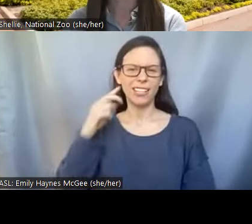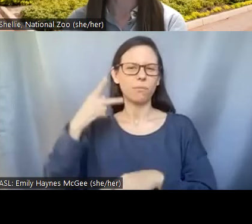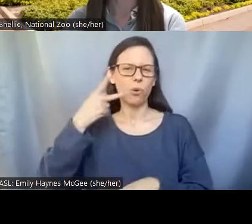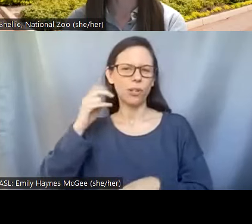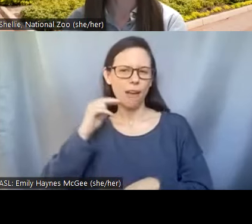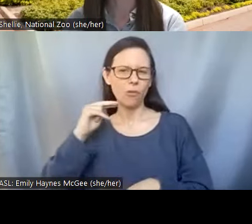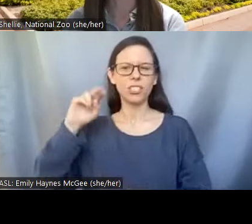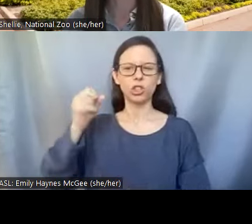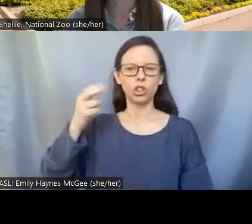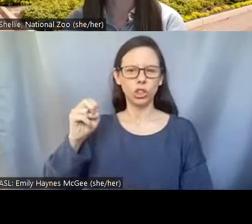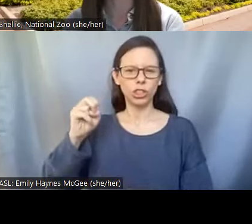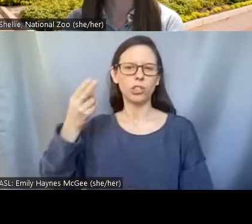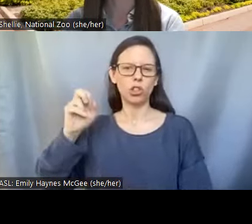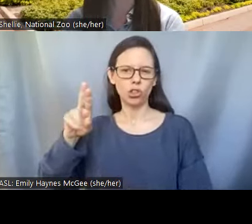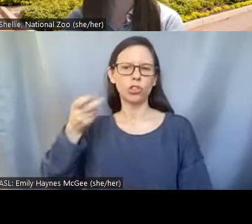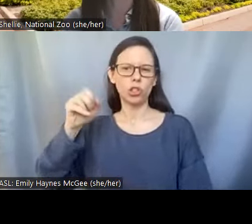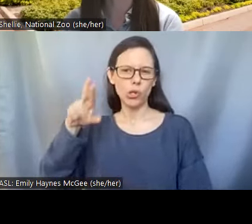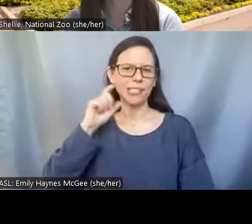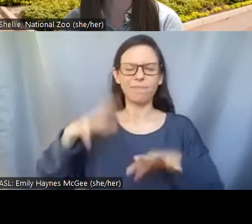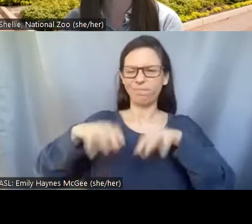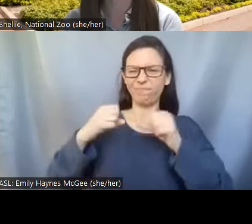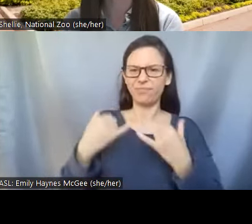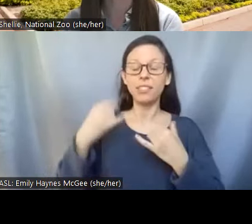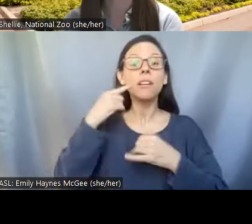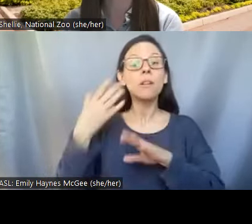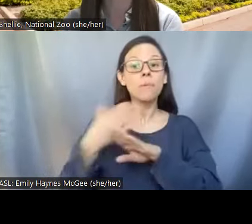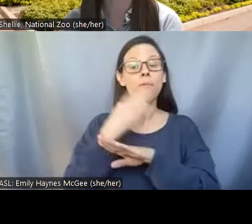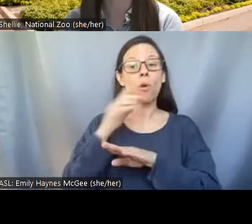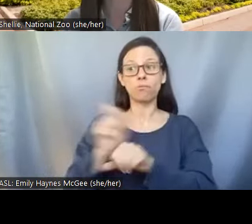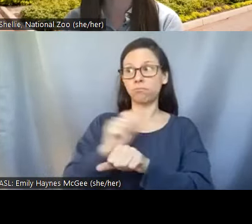Before we meet today's guests you will see two polls pop up on your screen.